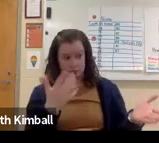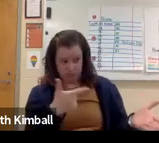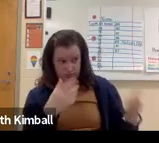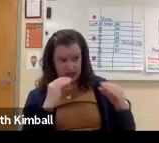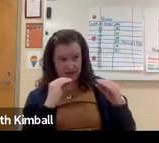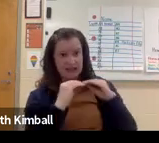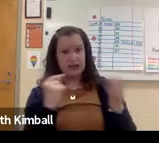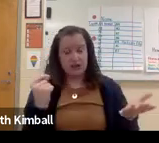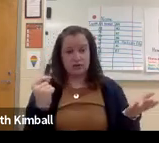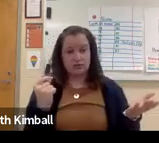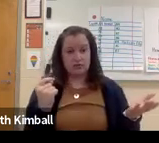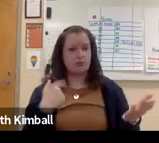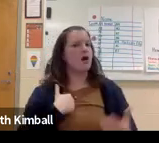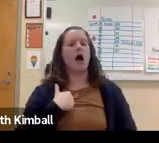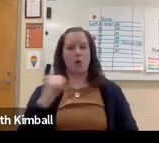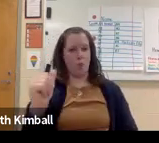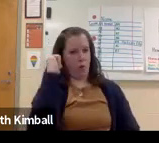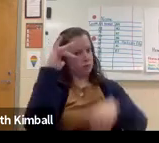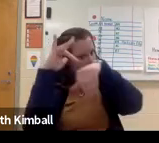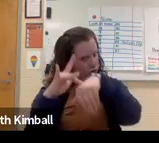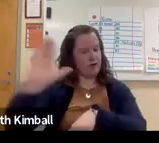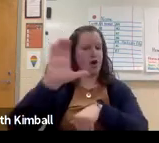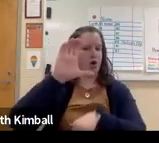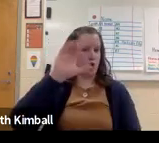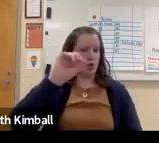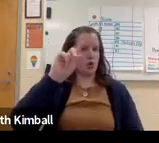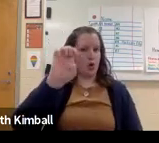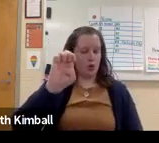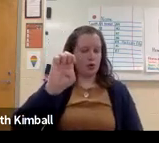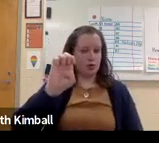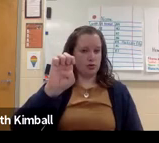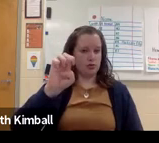I want them to know that it's OK to ask for help. And to find out ways to fix it.